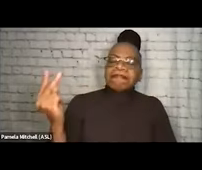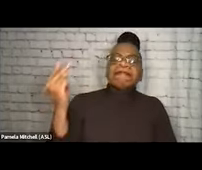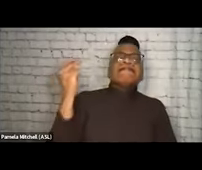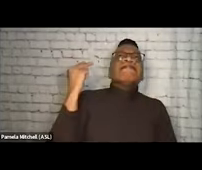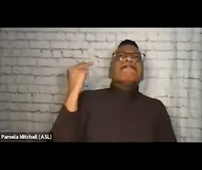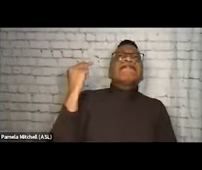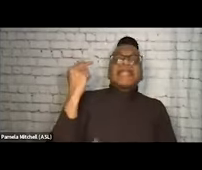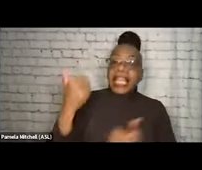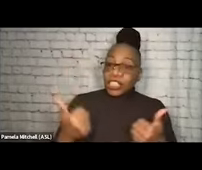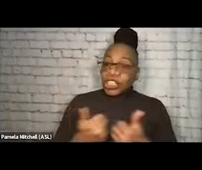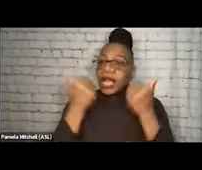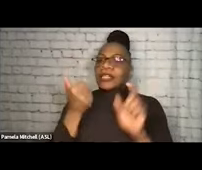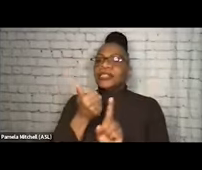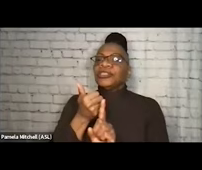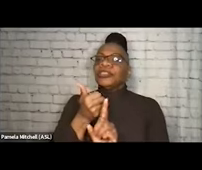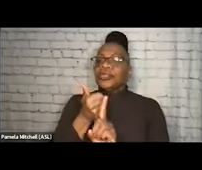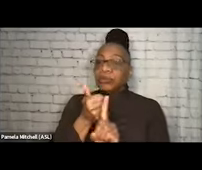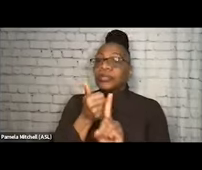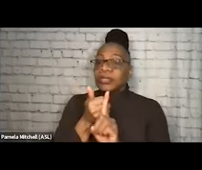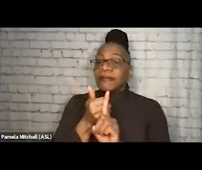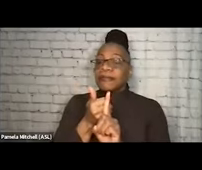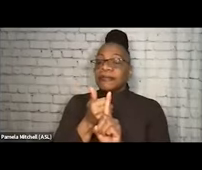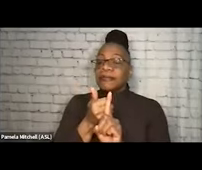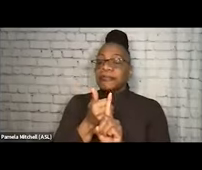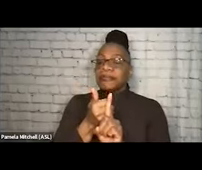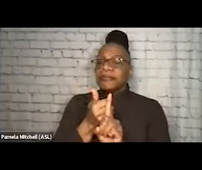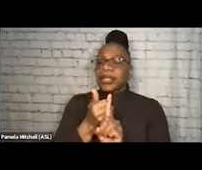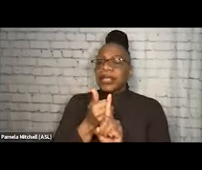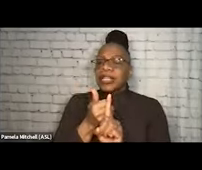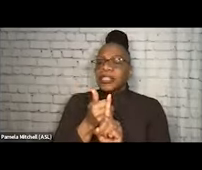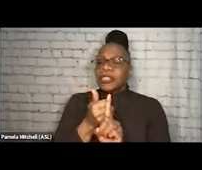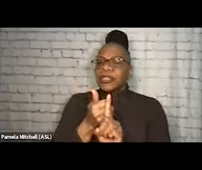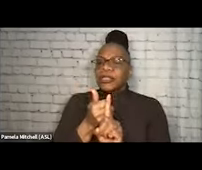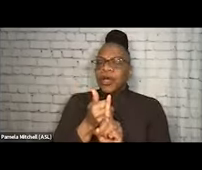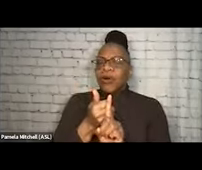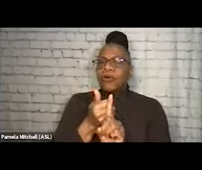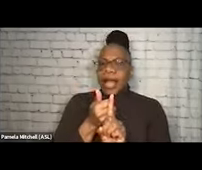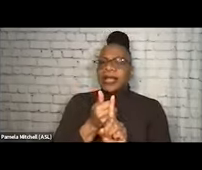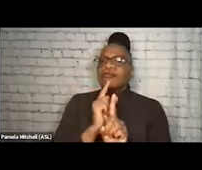to move outside of the thinking that you should be dictating